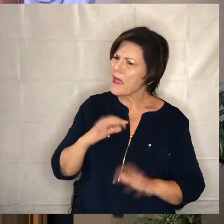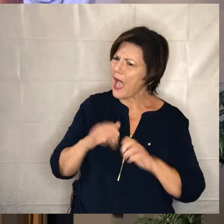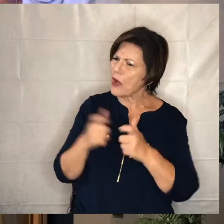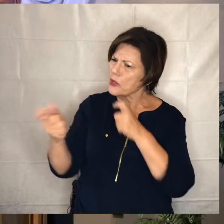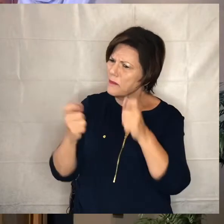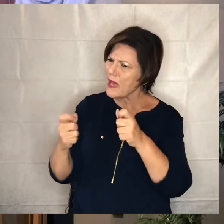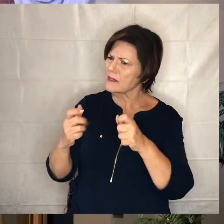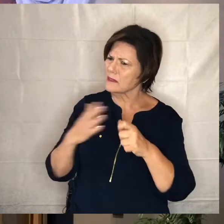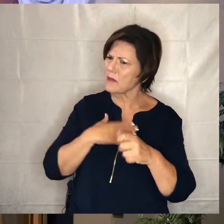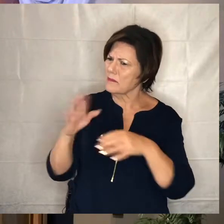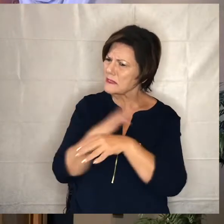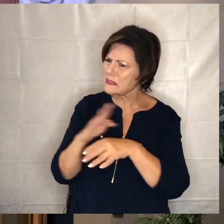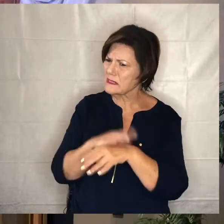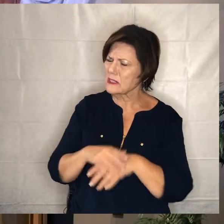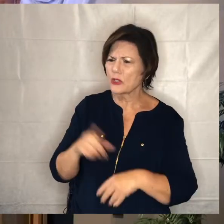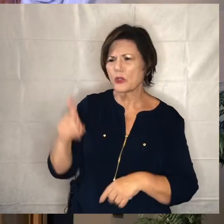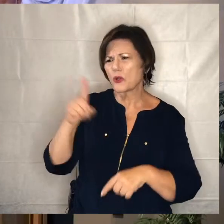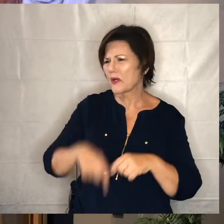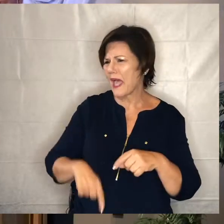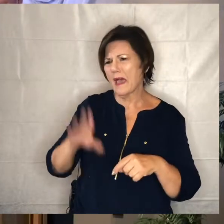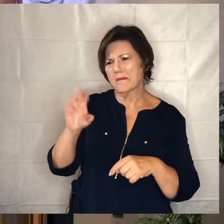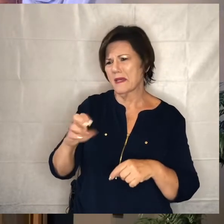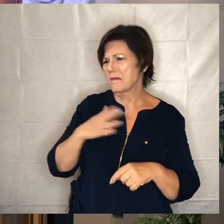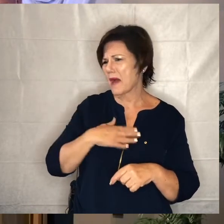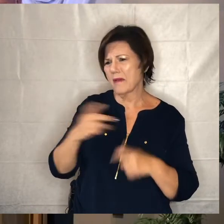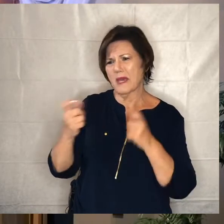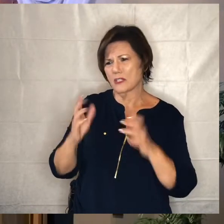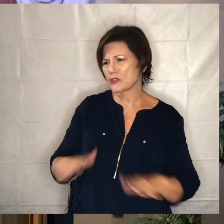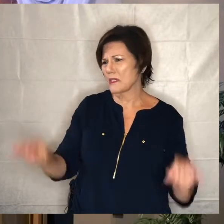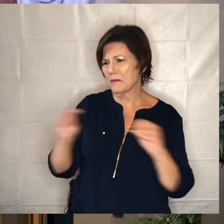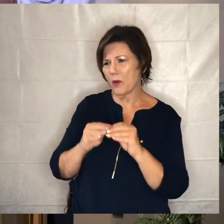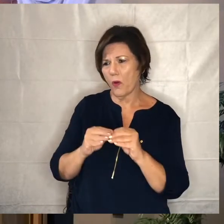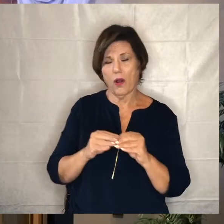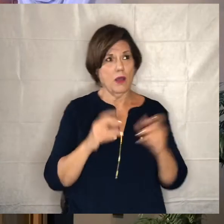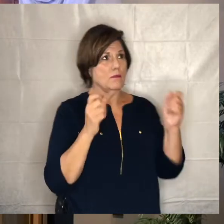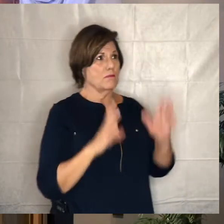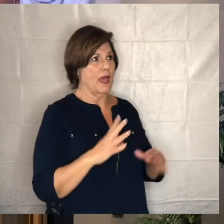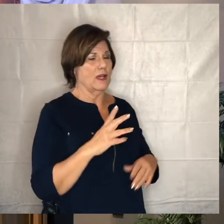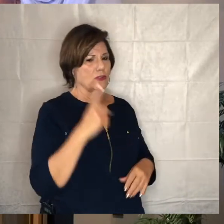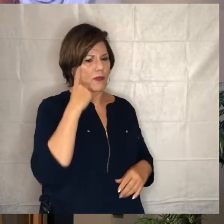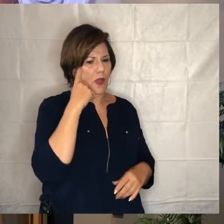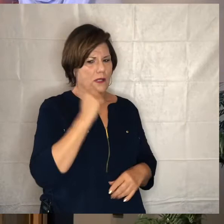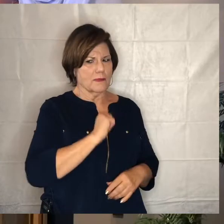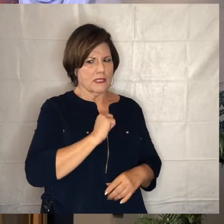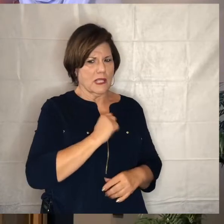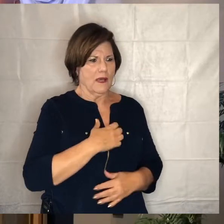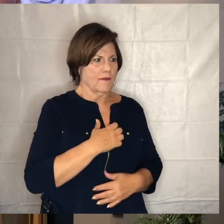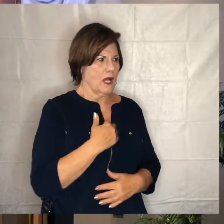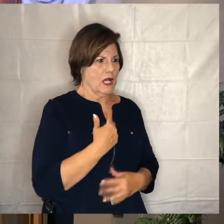because you cannot be my manager any longer then the manager said to himself what will i do